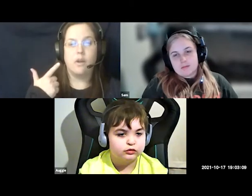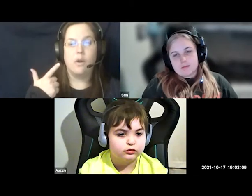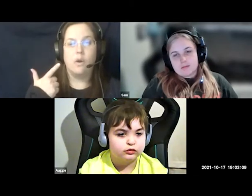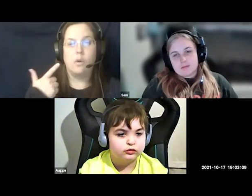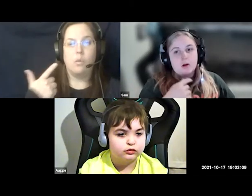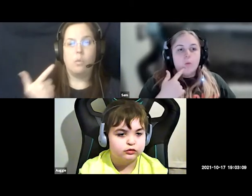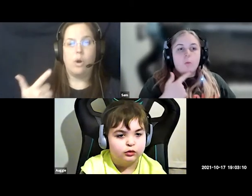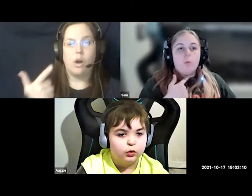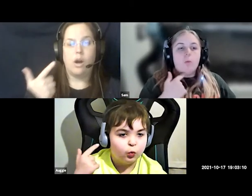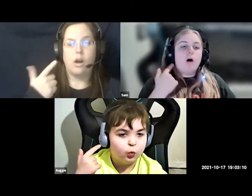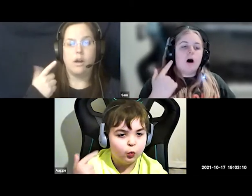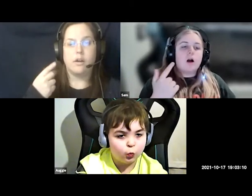walk